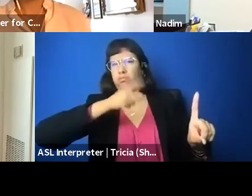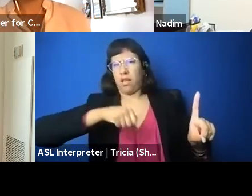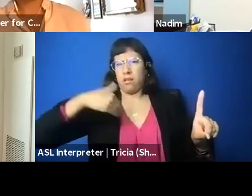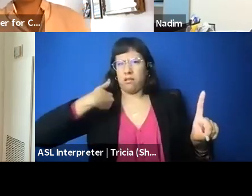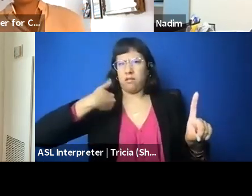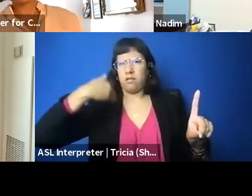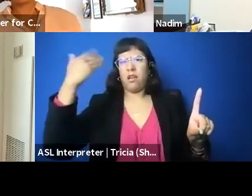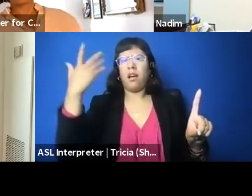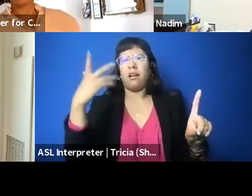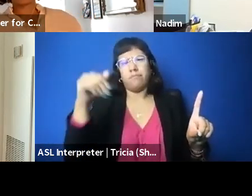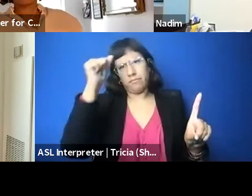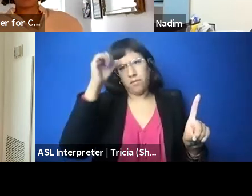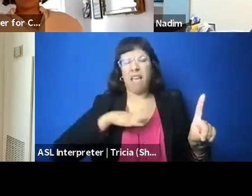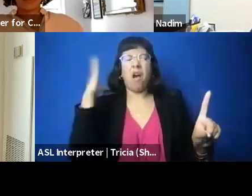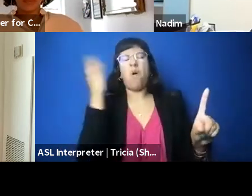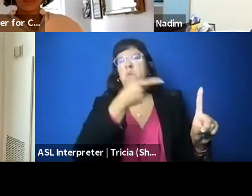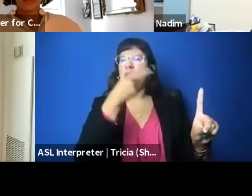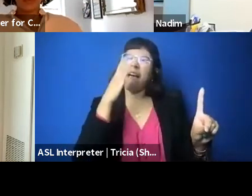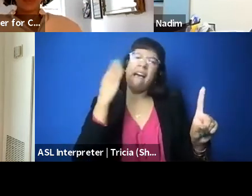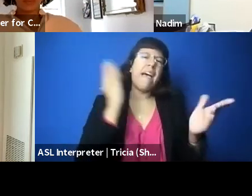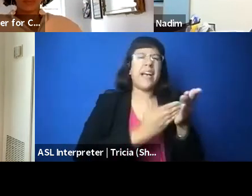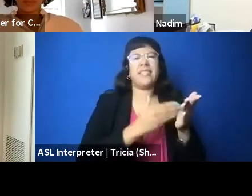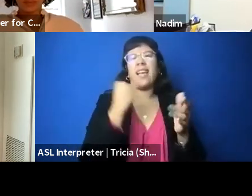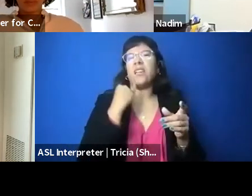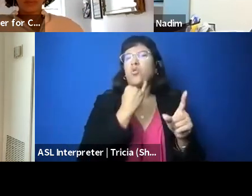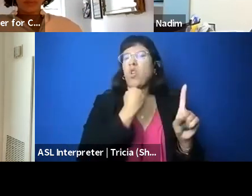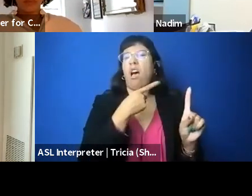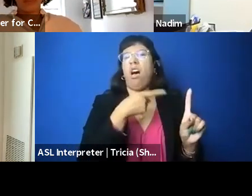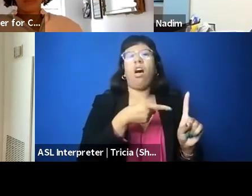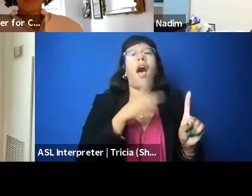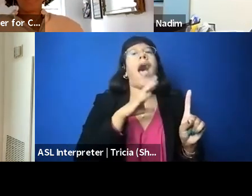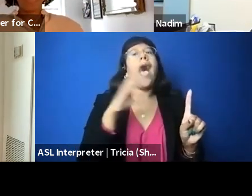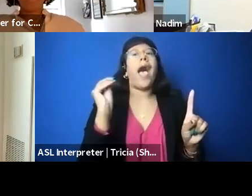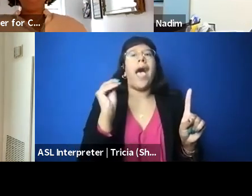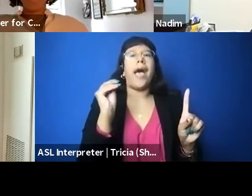and then mysteriously and sort of quietly changed anti-Israel to antisemitic,